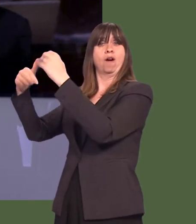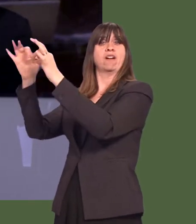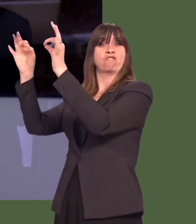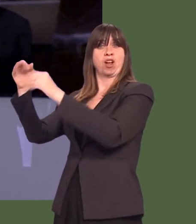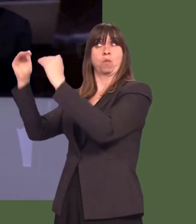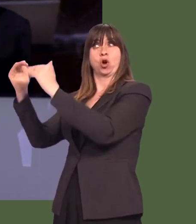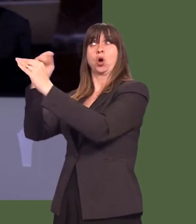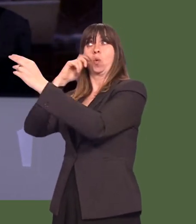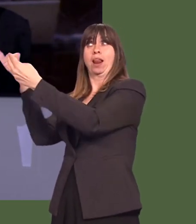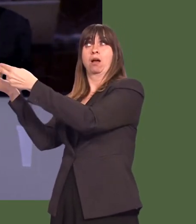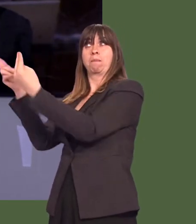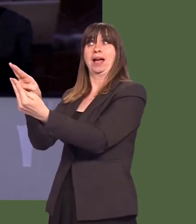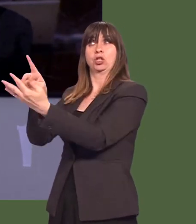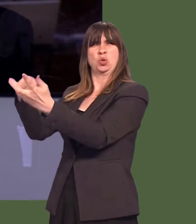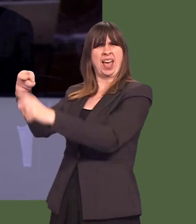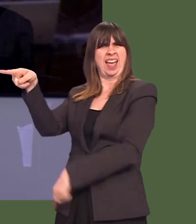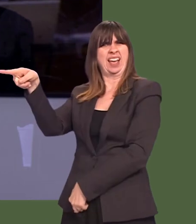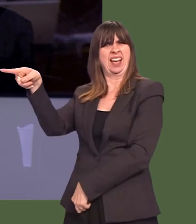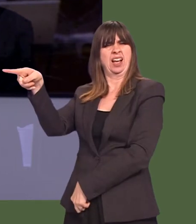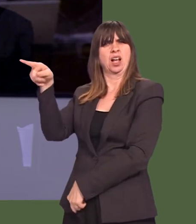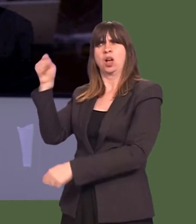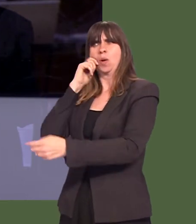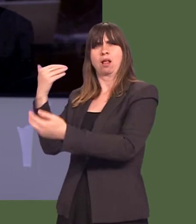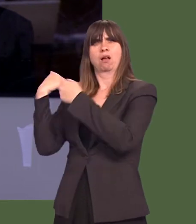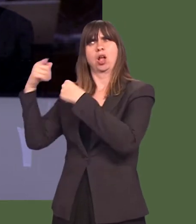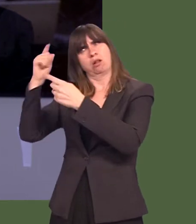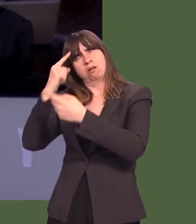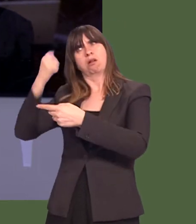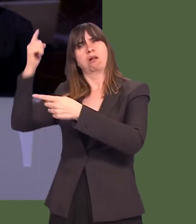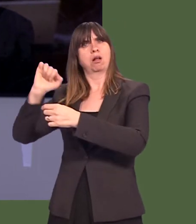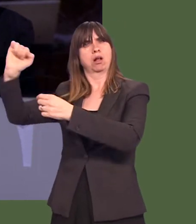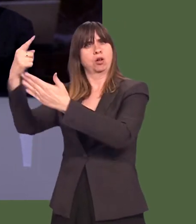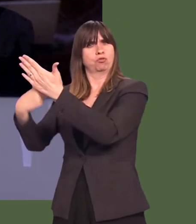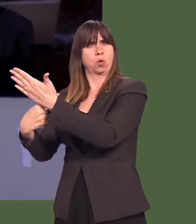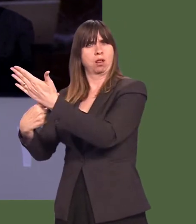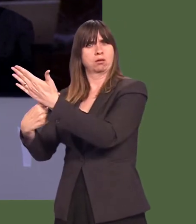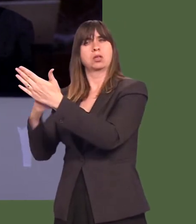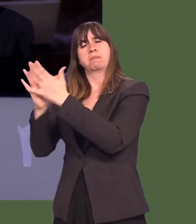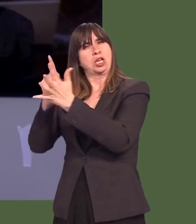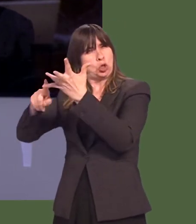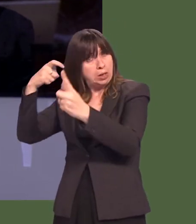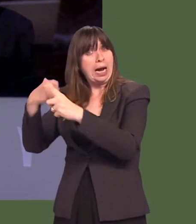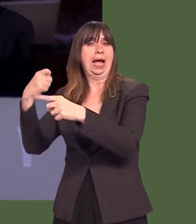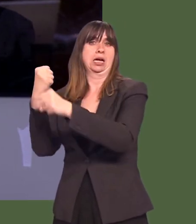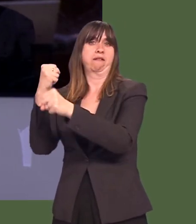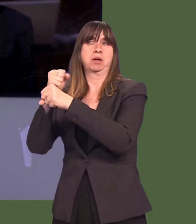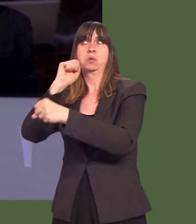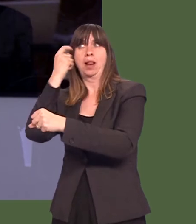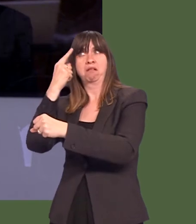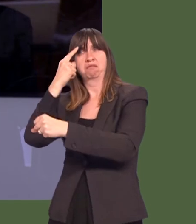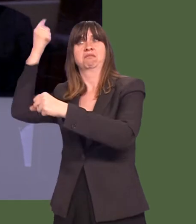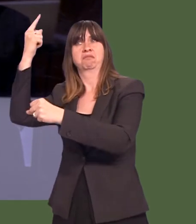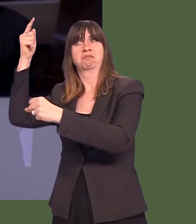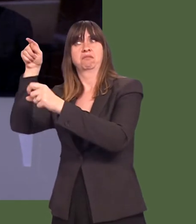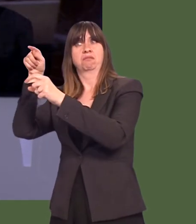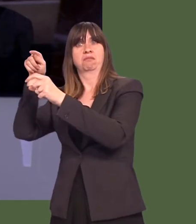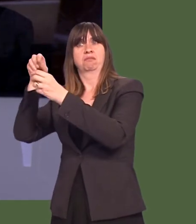of common frameworks will return to the UK, allowing the rules to be set there by democratically